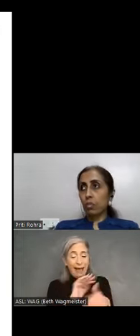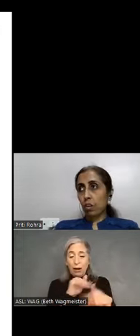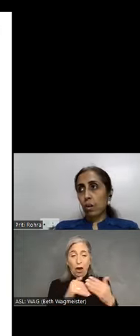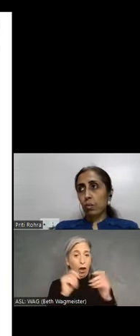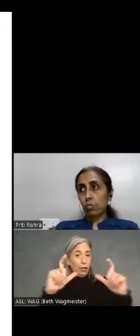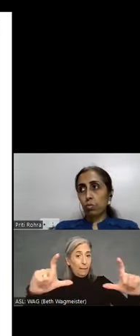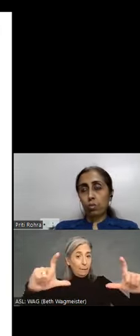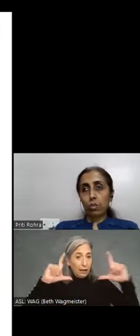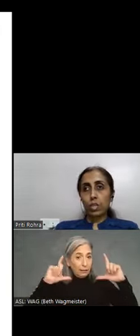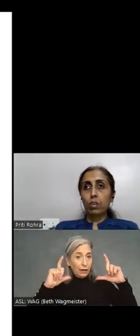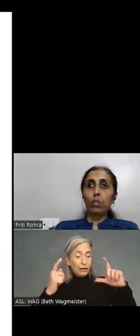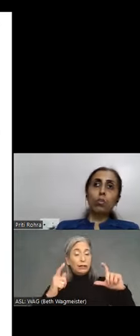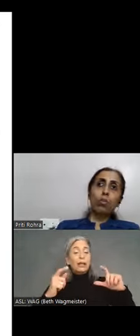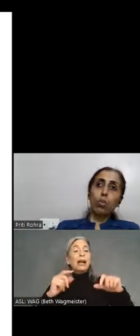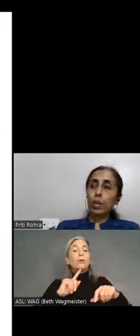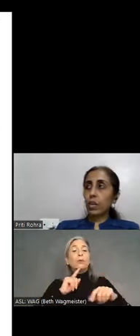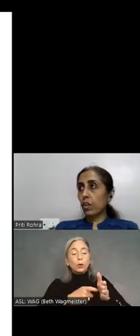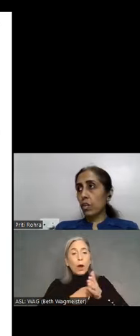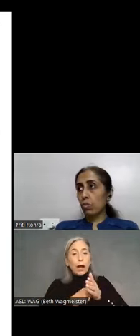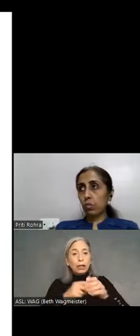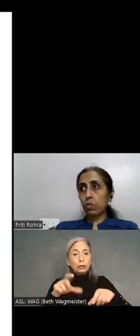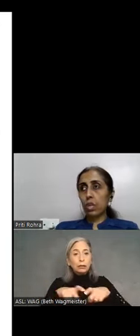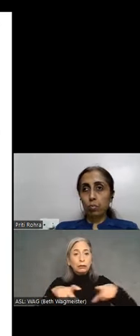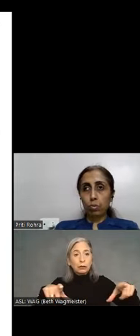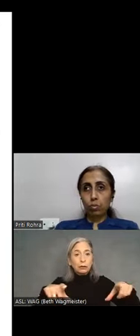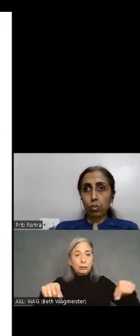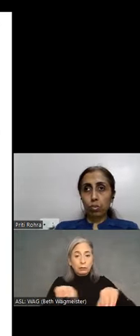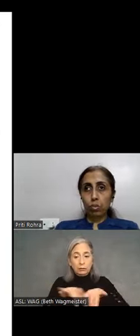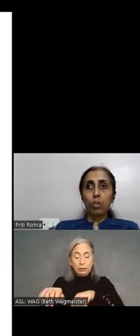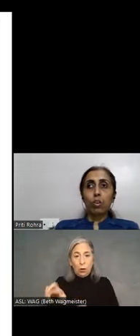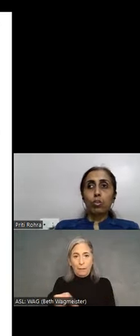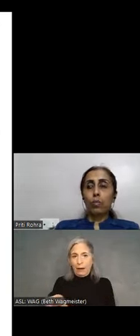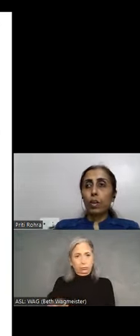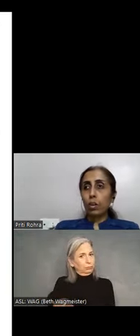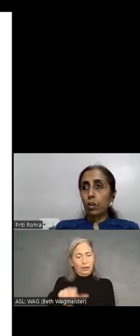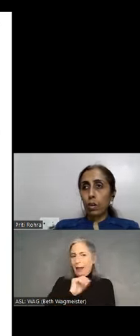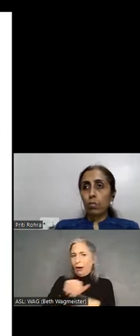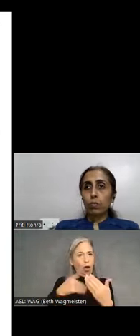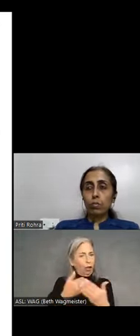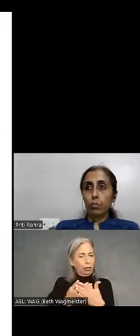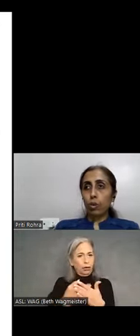are mouse users. And not all magnifying users are keyboard users. So we'll learn about what